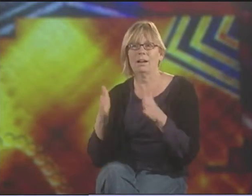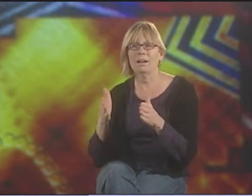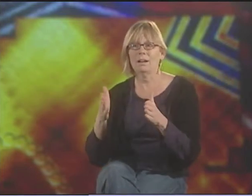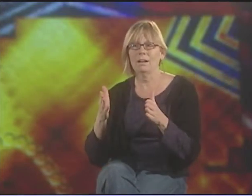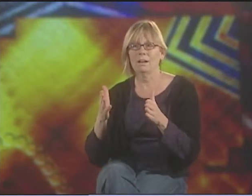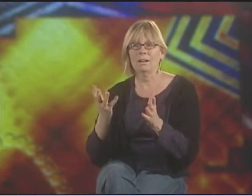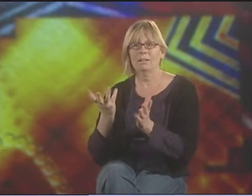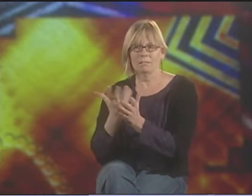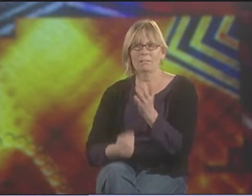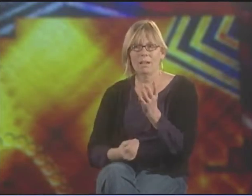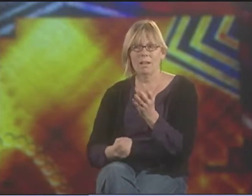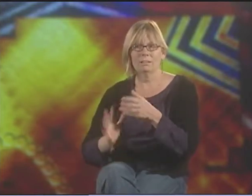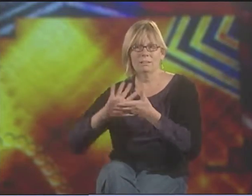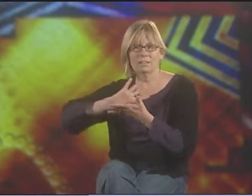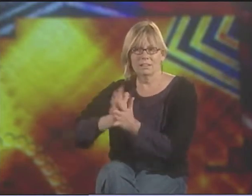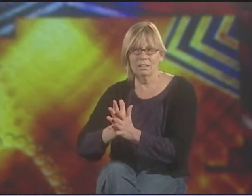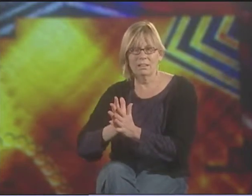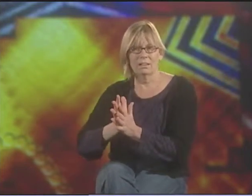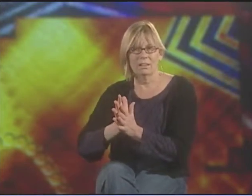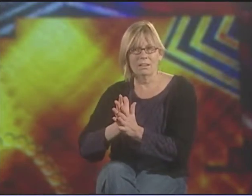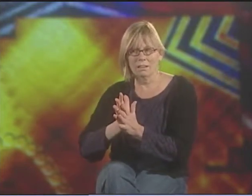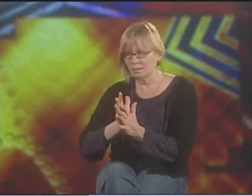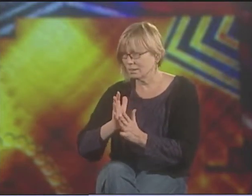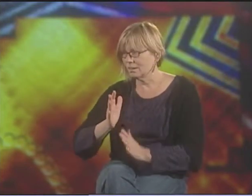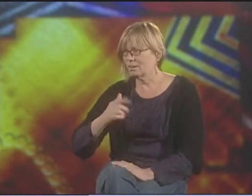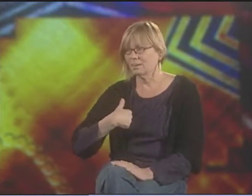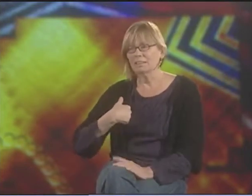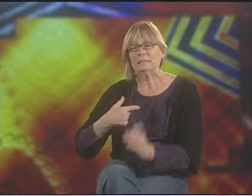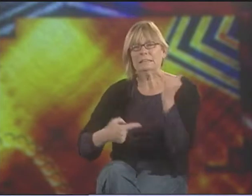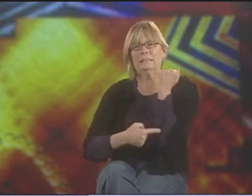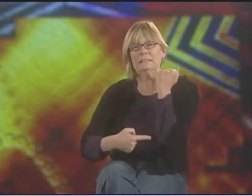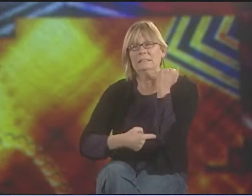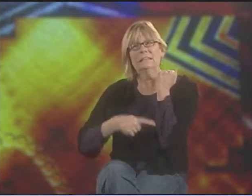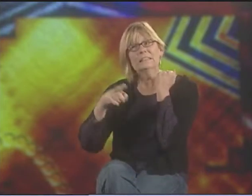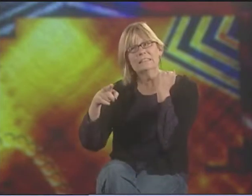SOMETIMES A PERSON CAN'T GET OUT INTO THE DEAF COMMUNITY, AND MAINSTREAMING STIFLES THEM.